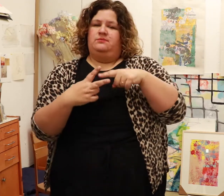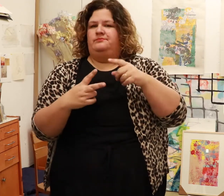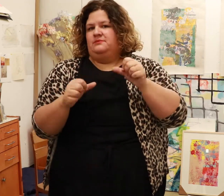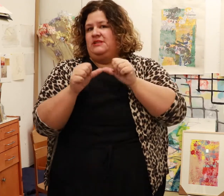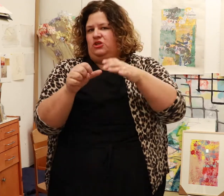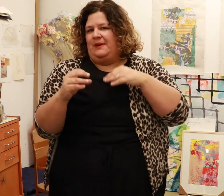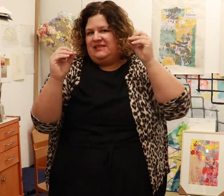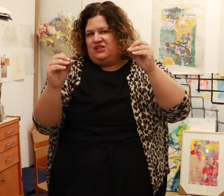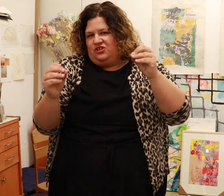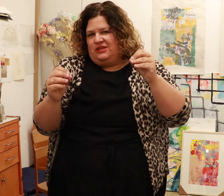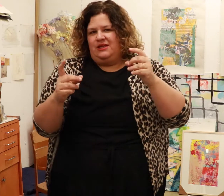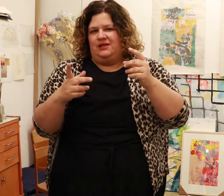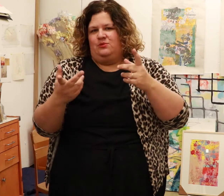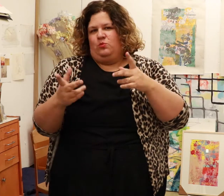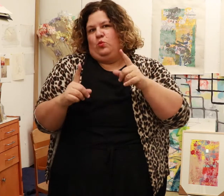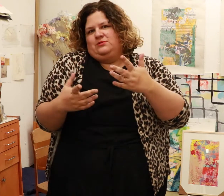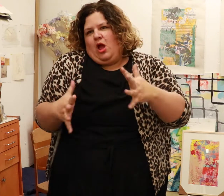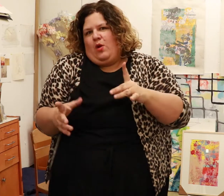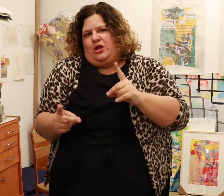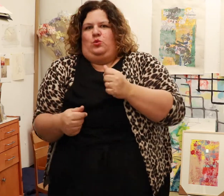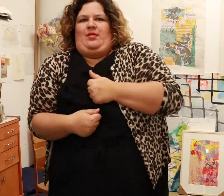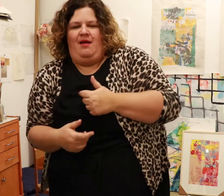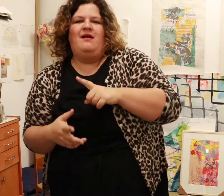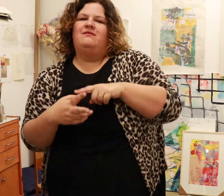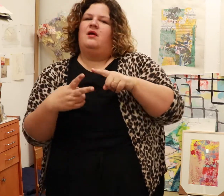First, to continue teaching, which I already loved!